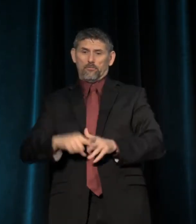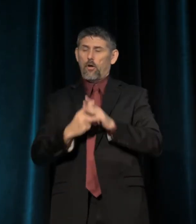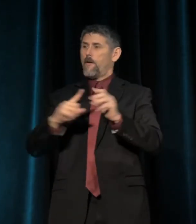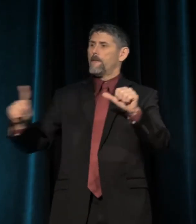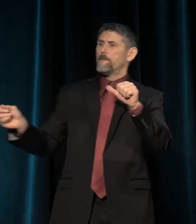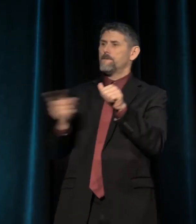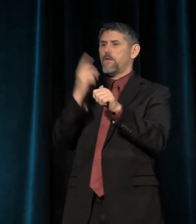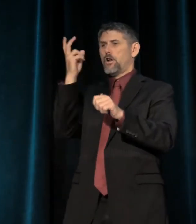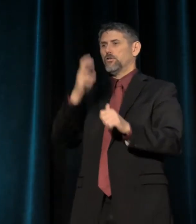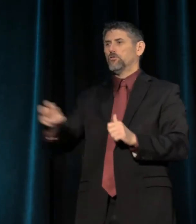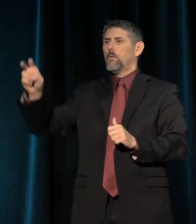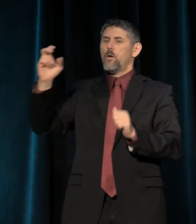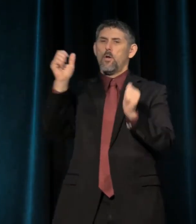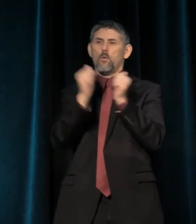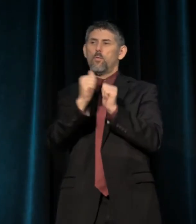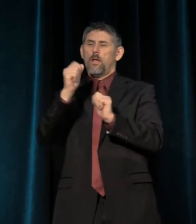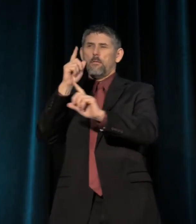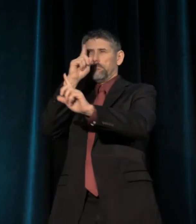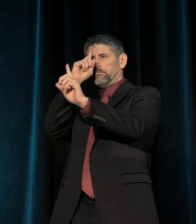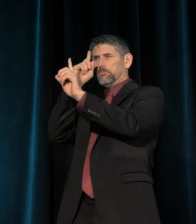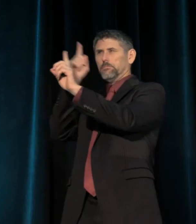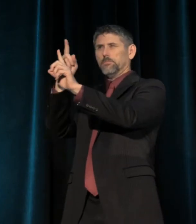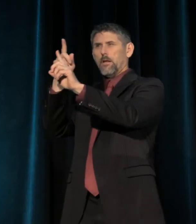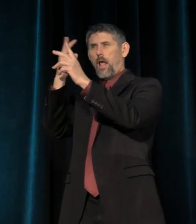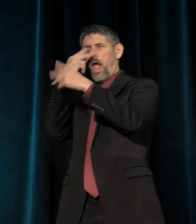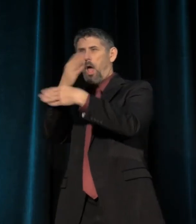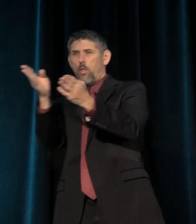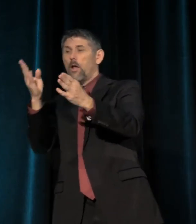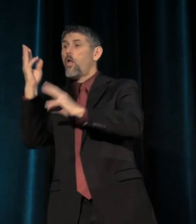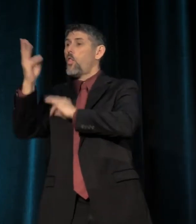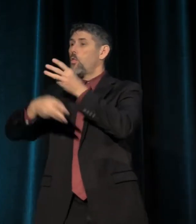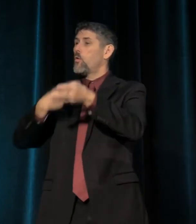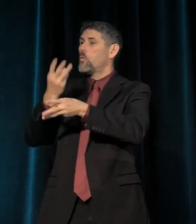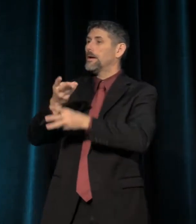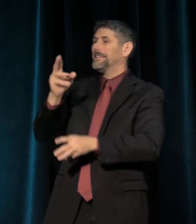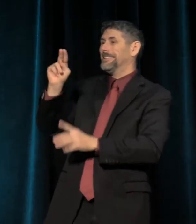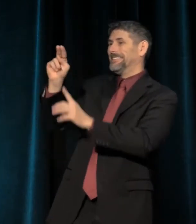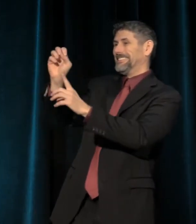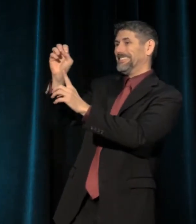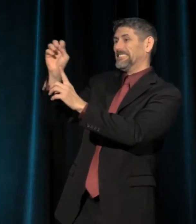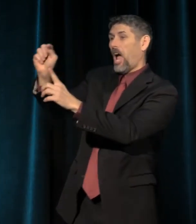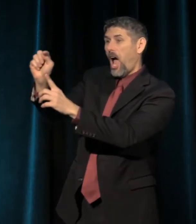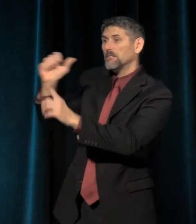with a clear-eyed outlook that world is not a global community